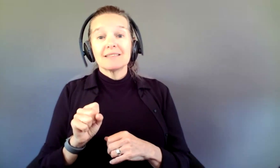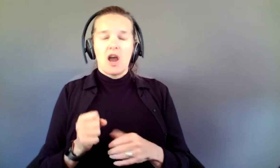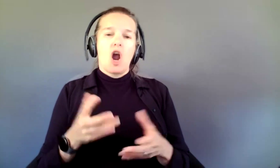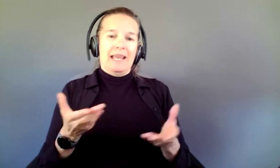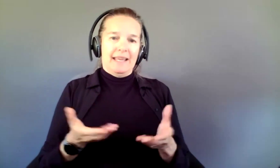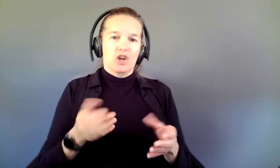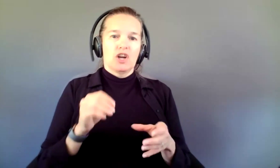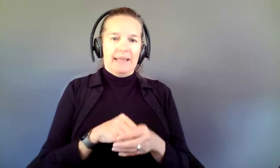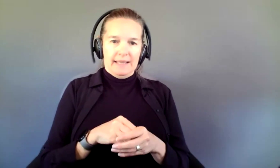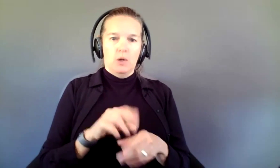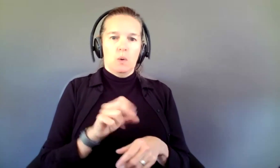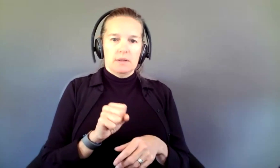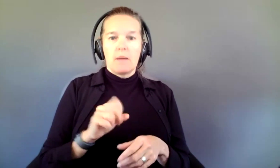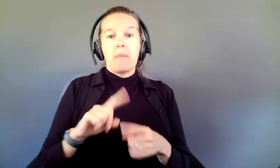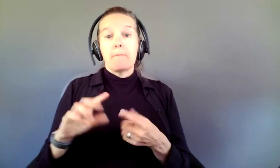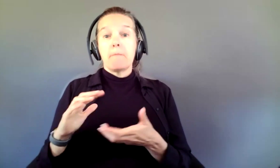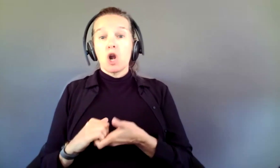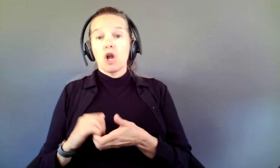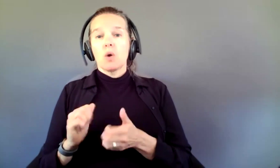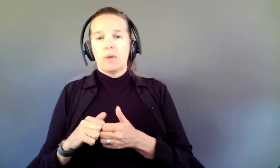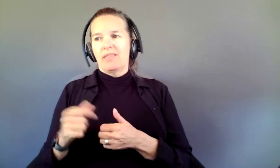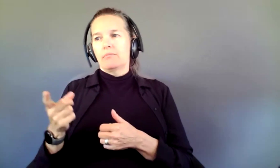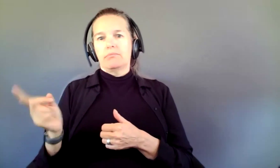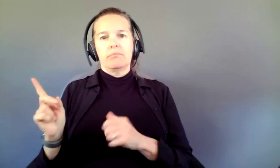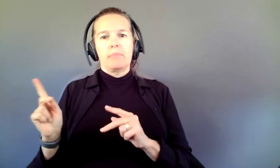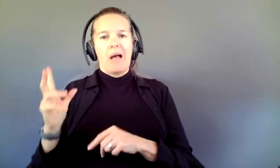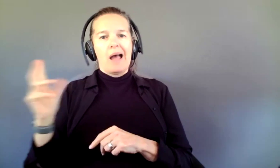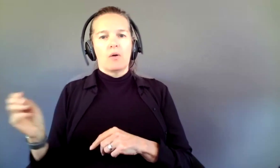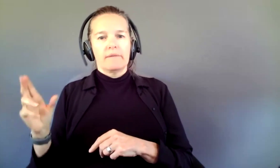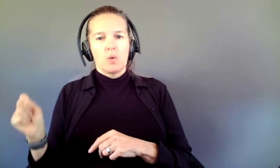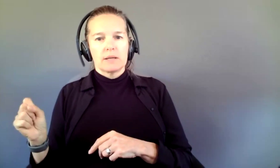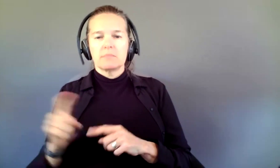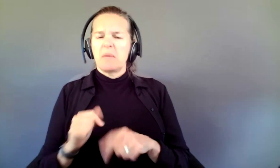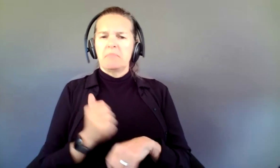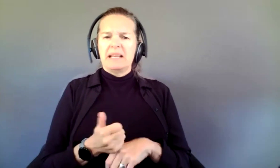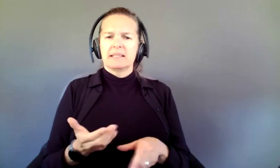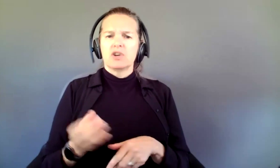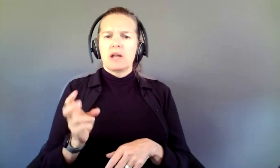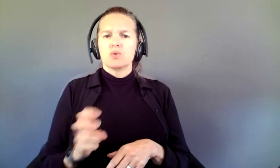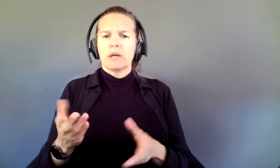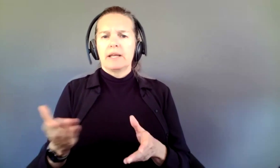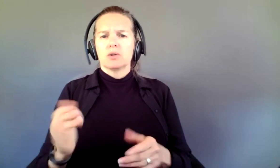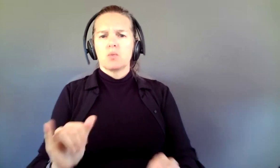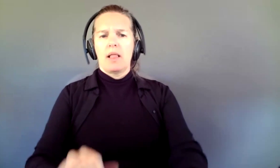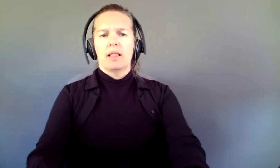from outside of and bringing shows outside of, but based here and touring here, as well.